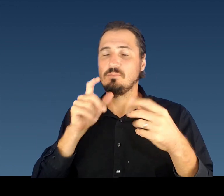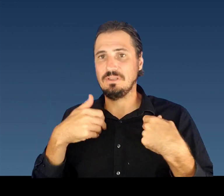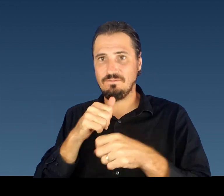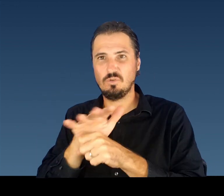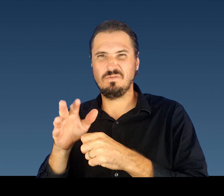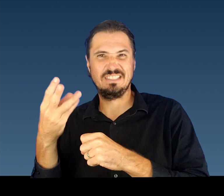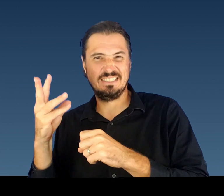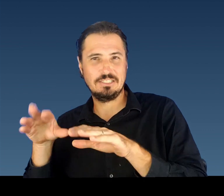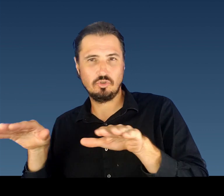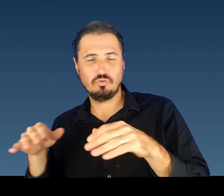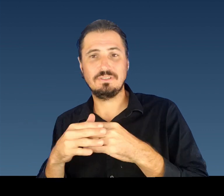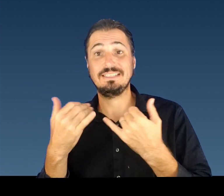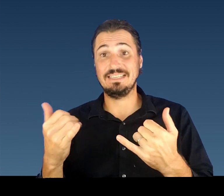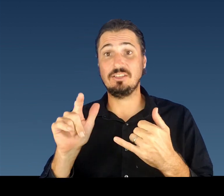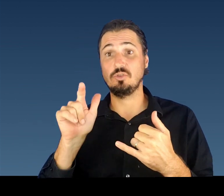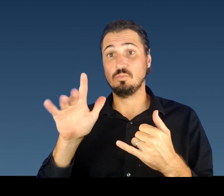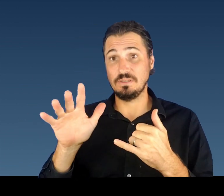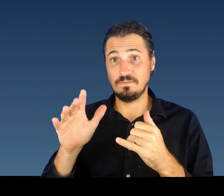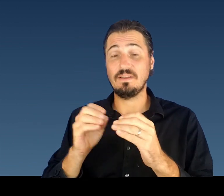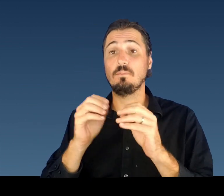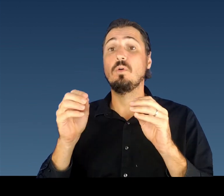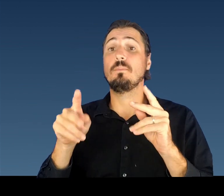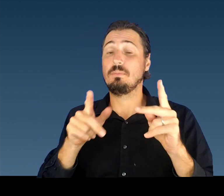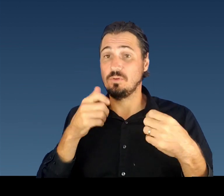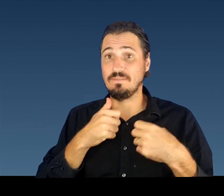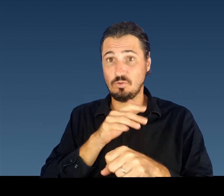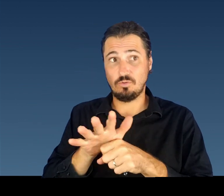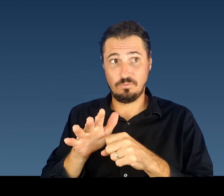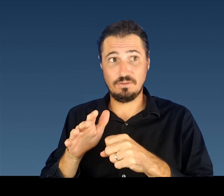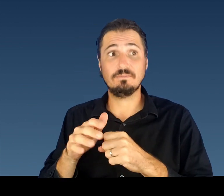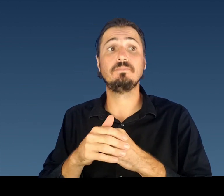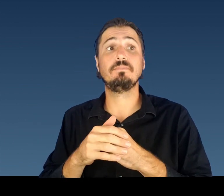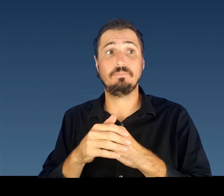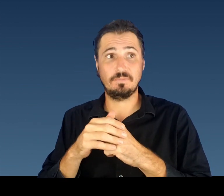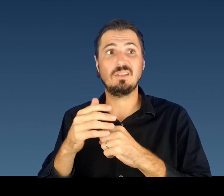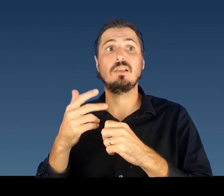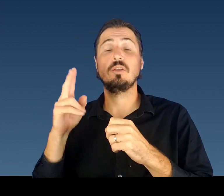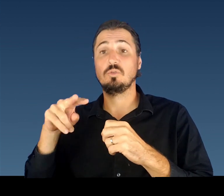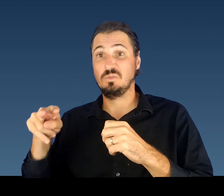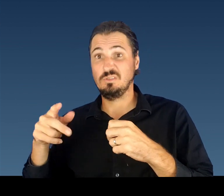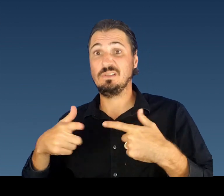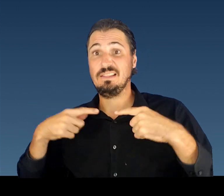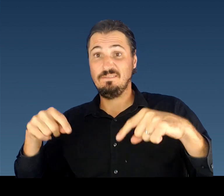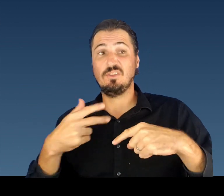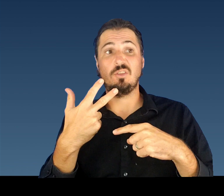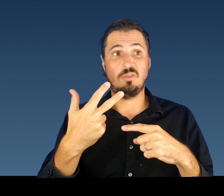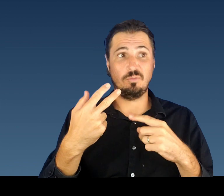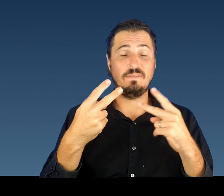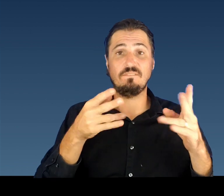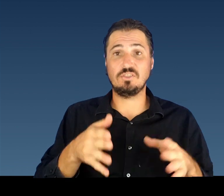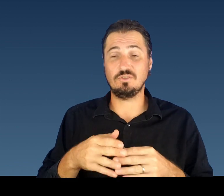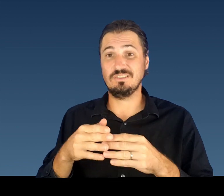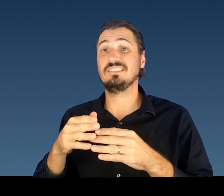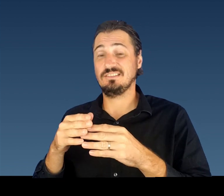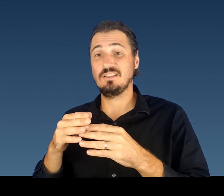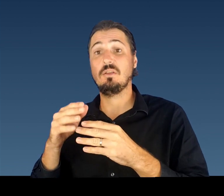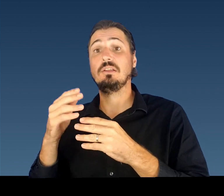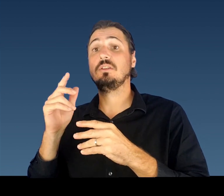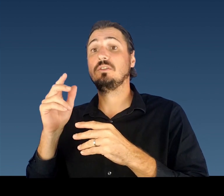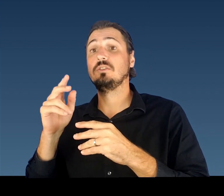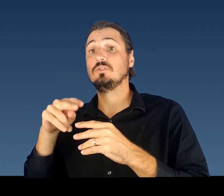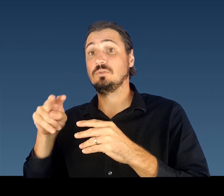We are meeting with our Governor and county mayors regularly and standby to support any further restrictions that the Governor deems fit for our state.